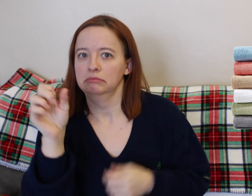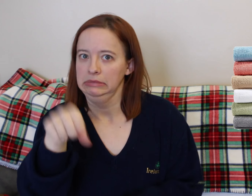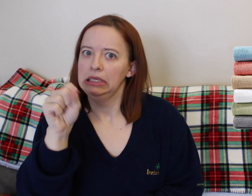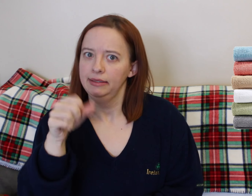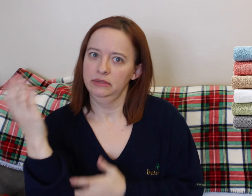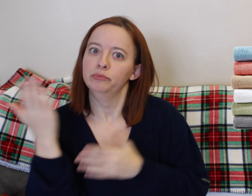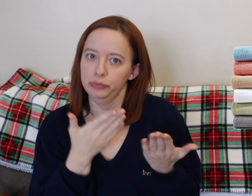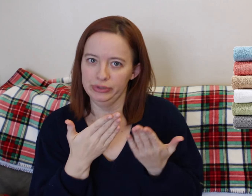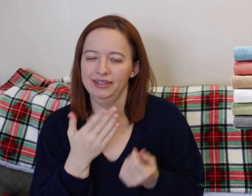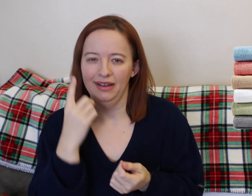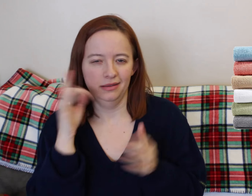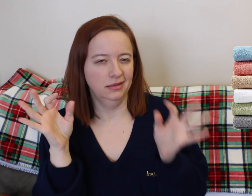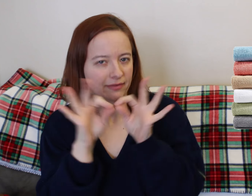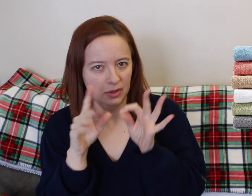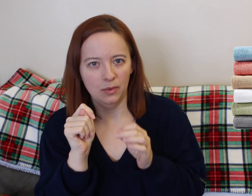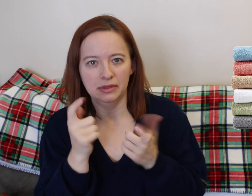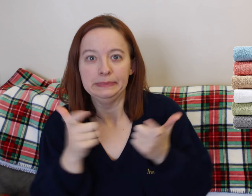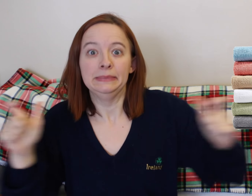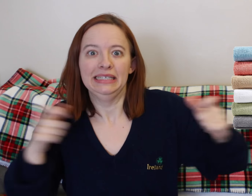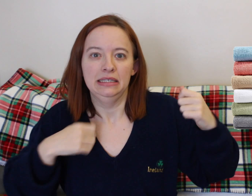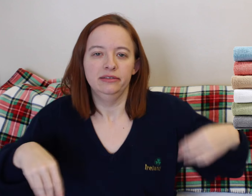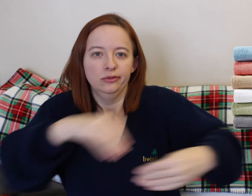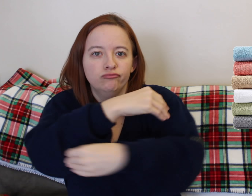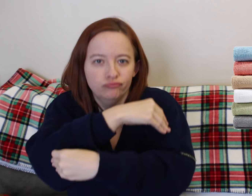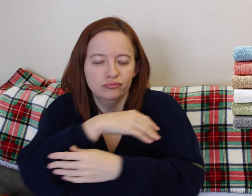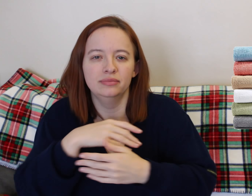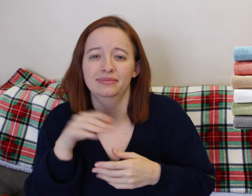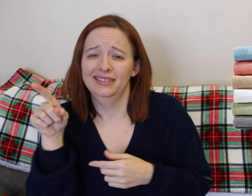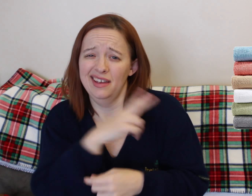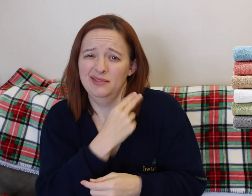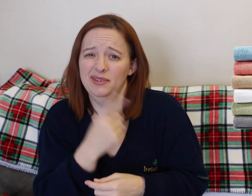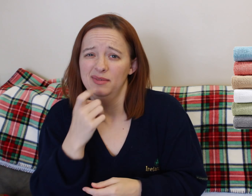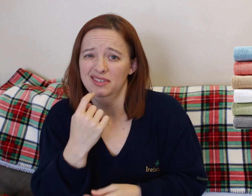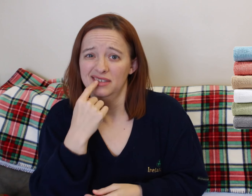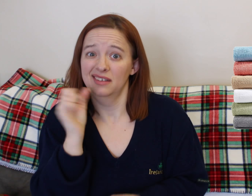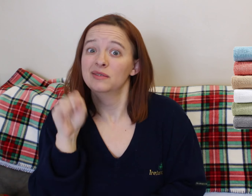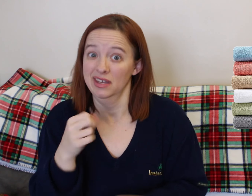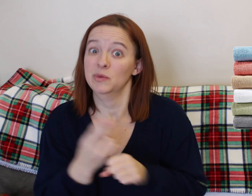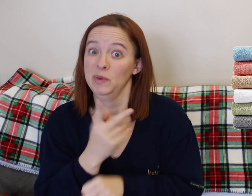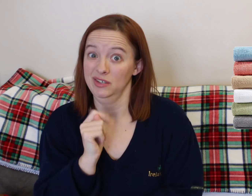I might make another video about that. I never used it. I didn't care. But again, up to you.